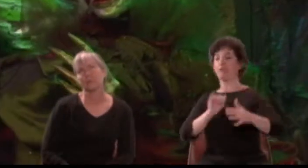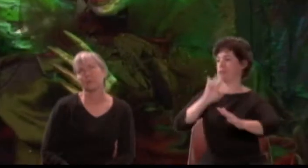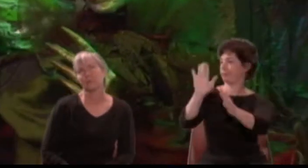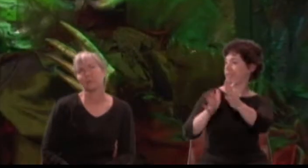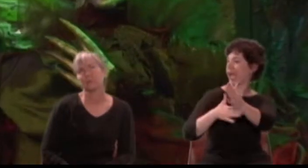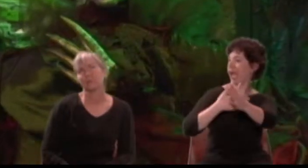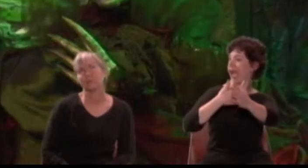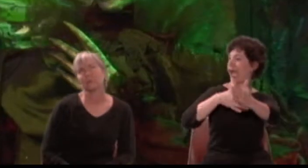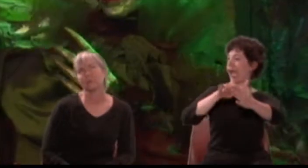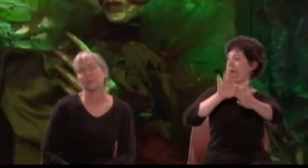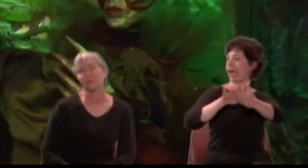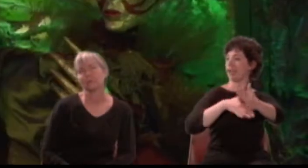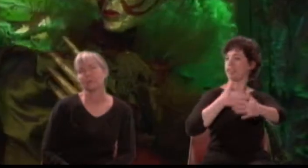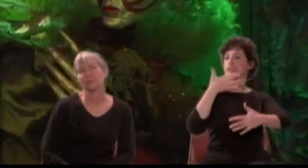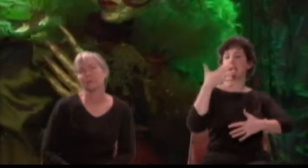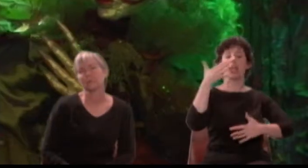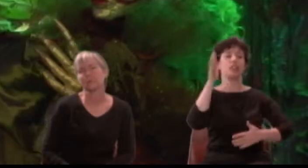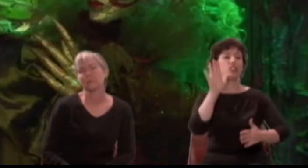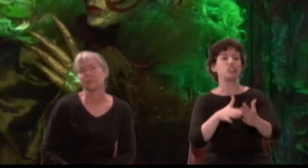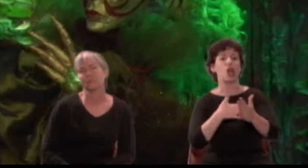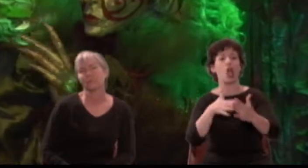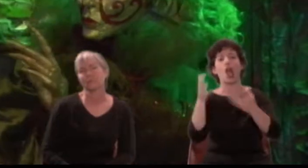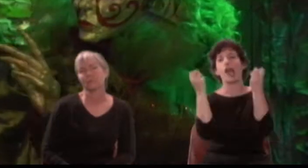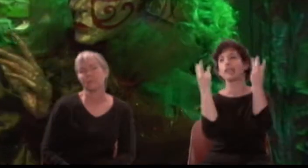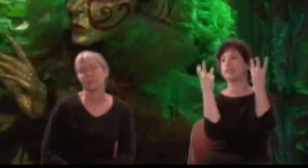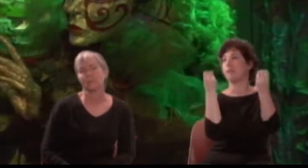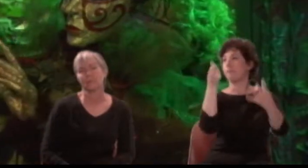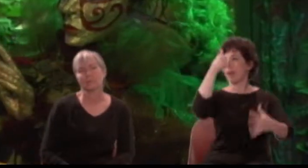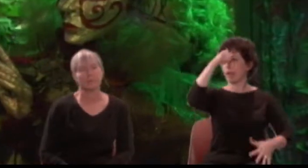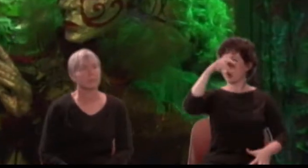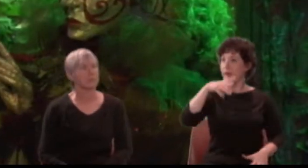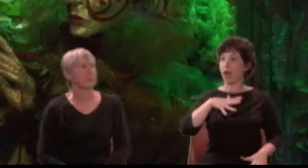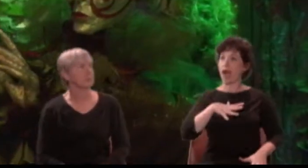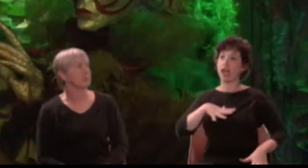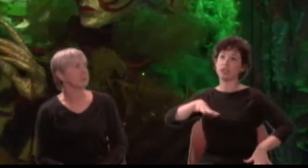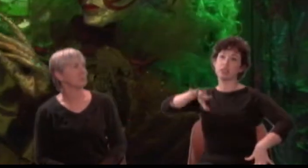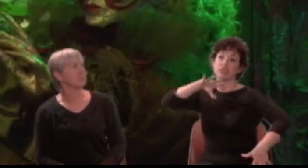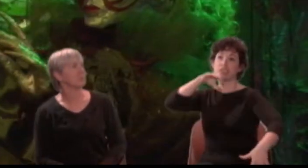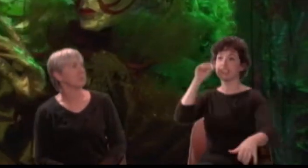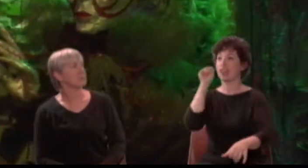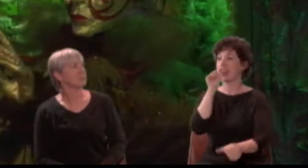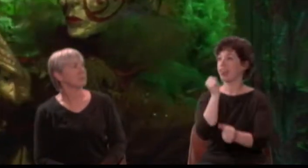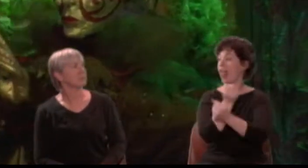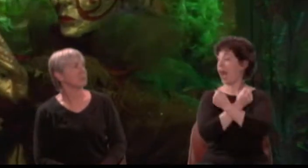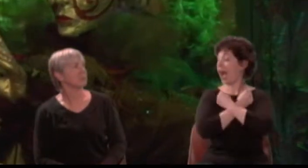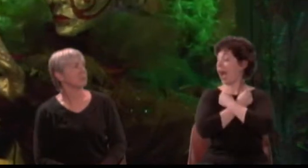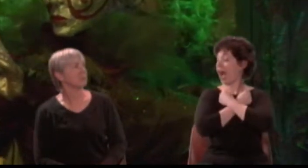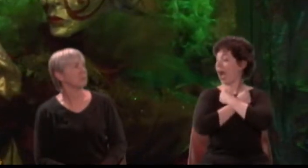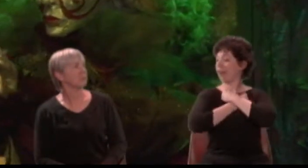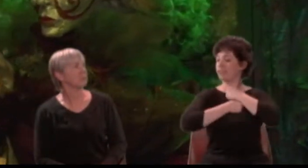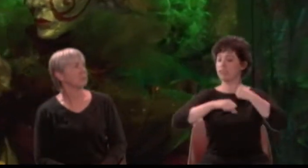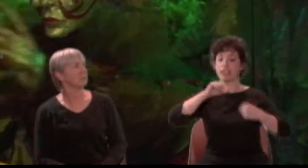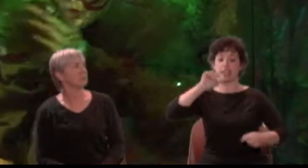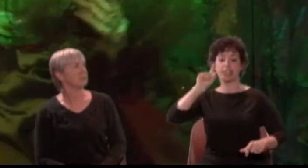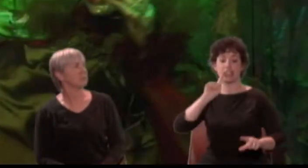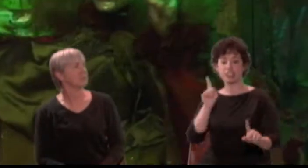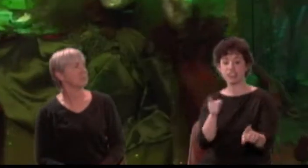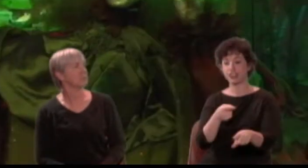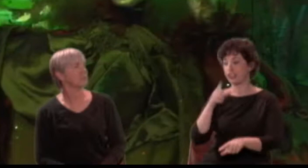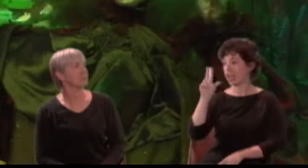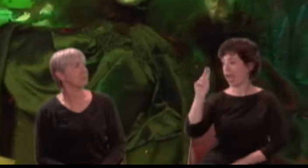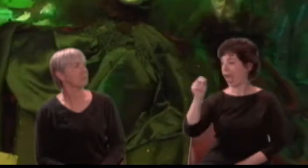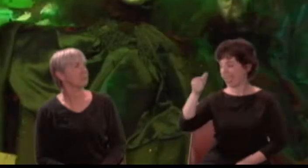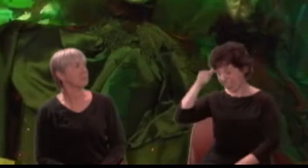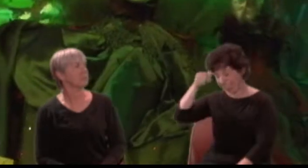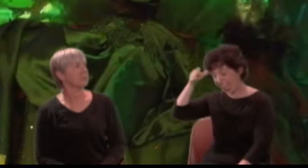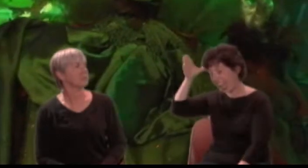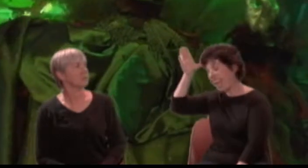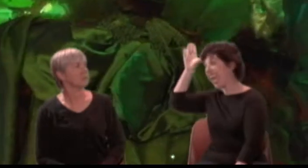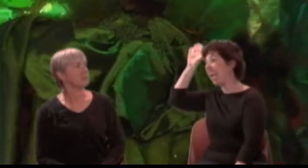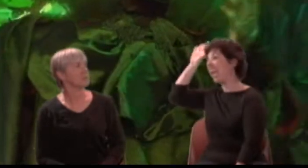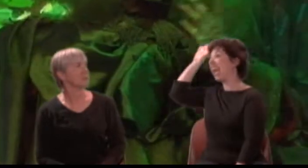Whose notes full many a man doth mark, And dares not answer nay. {hee-haw}